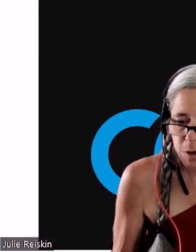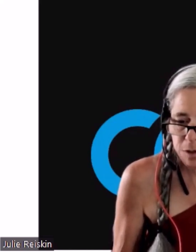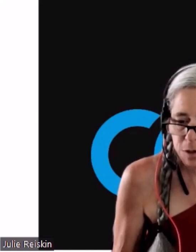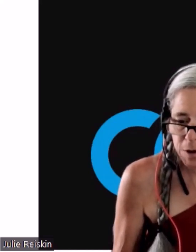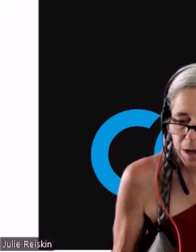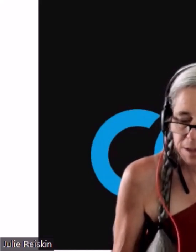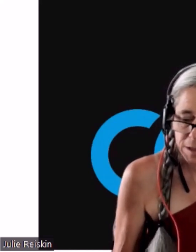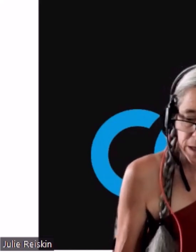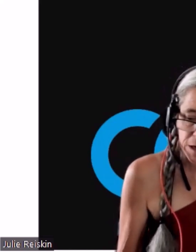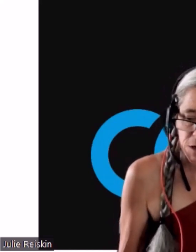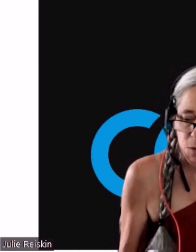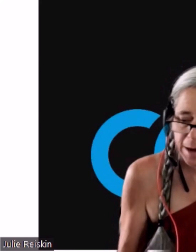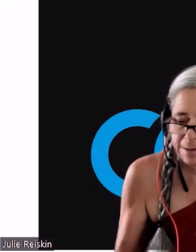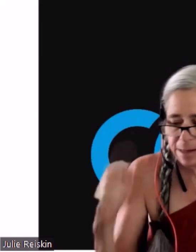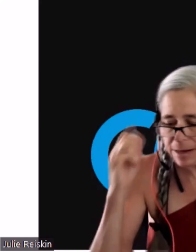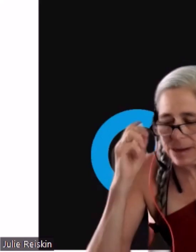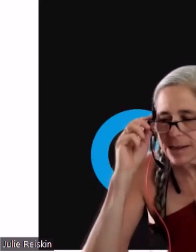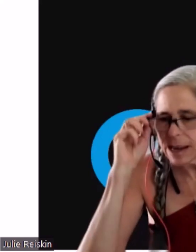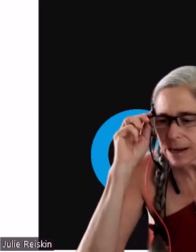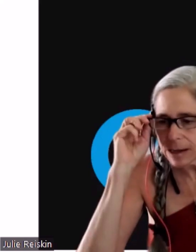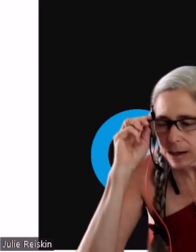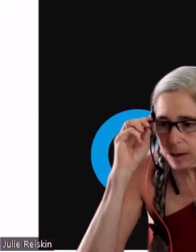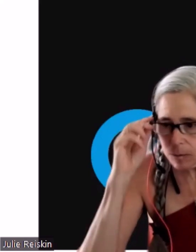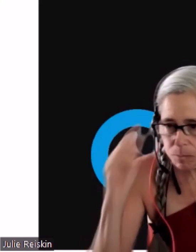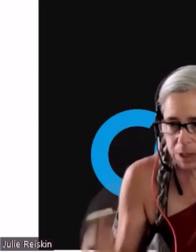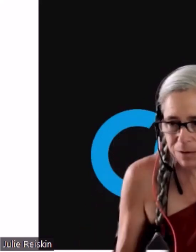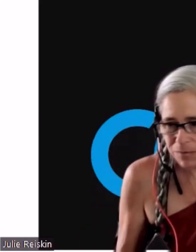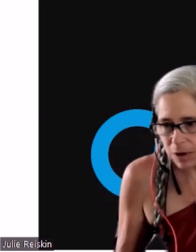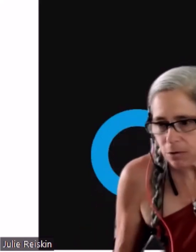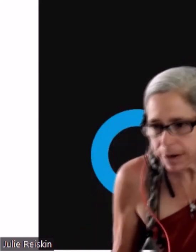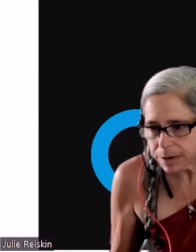So you're constantly getting new ideas and being invigorated